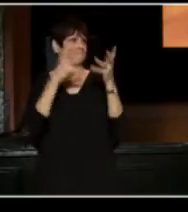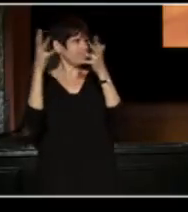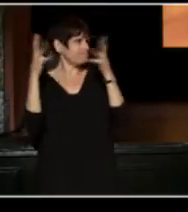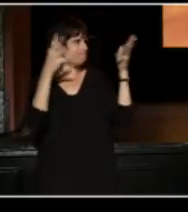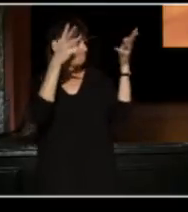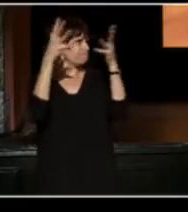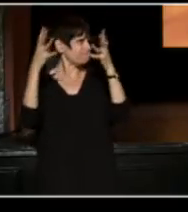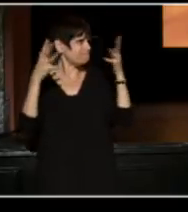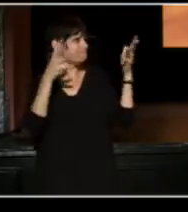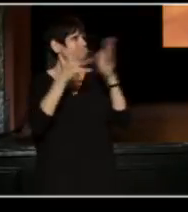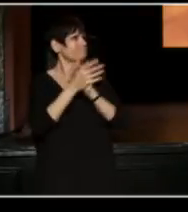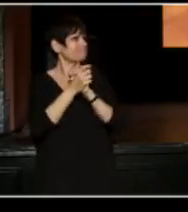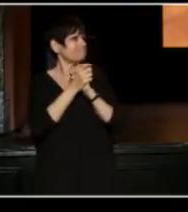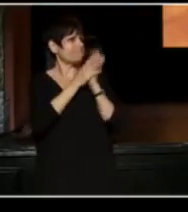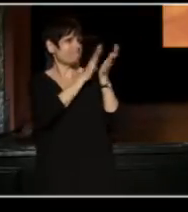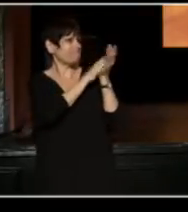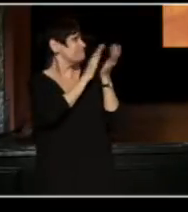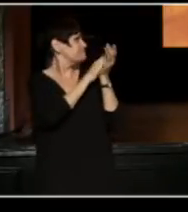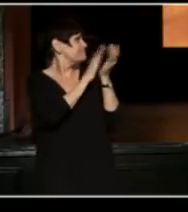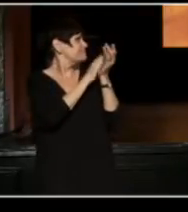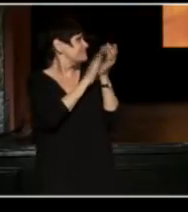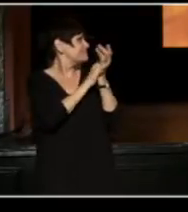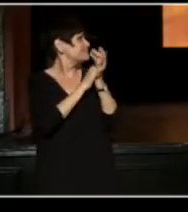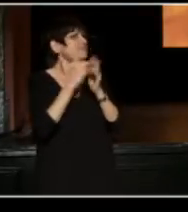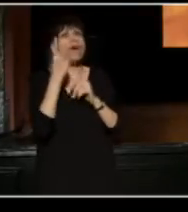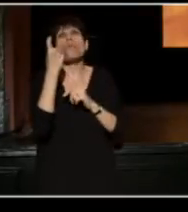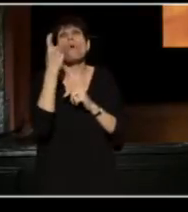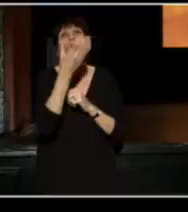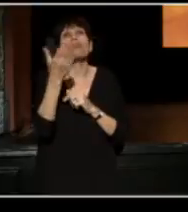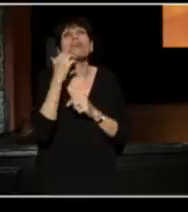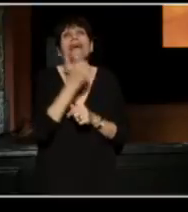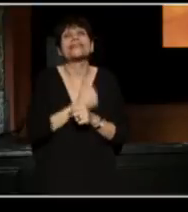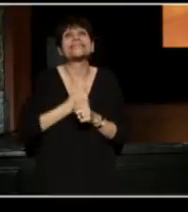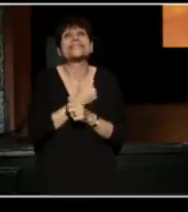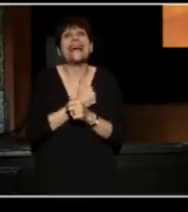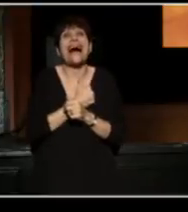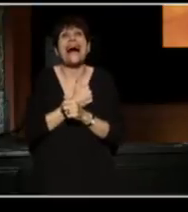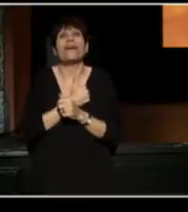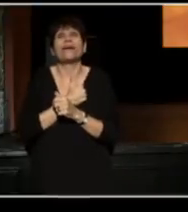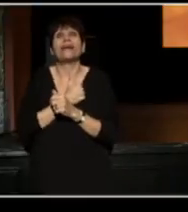I have to do this. One last thing, sorry. On behalf of the City of Cleveland